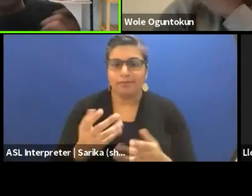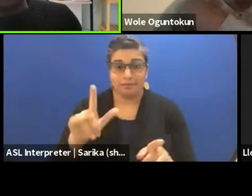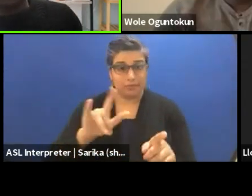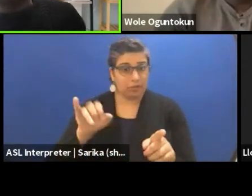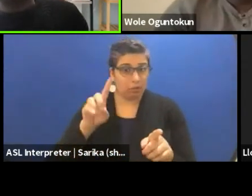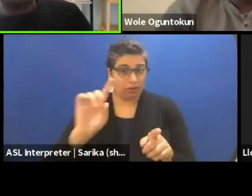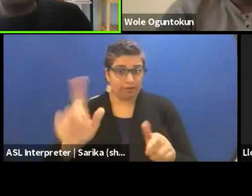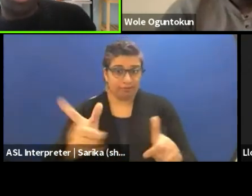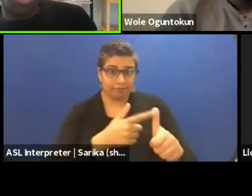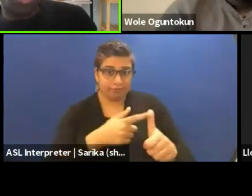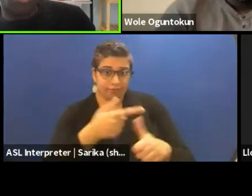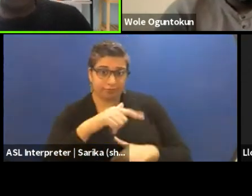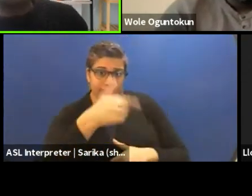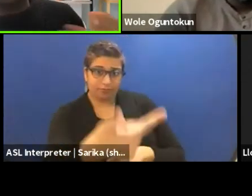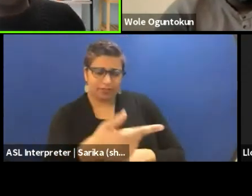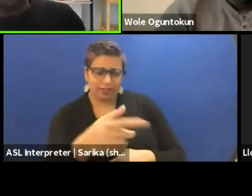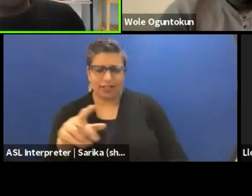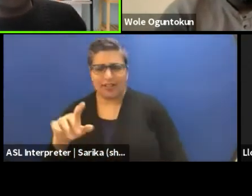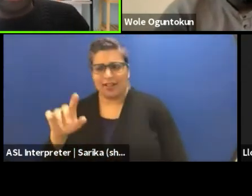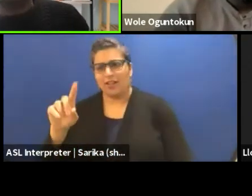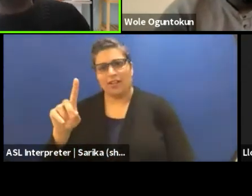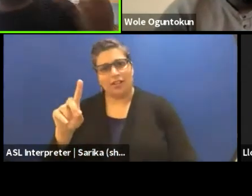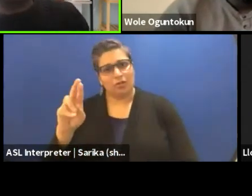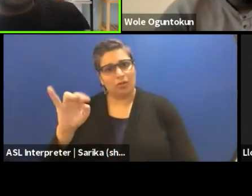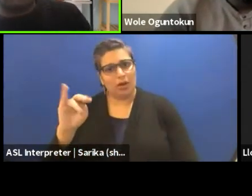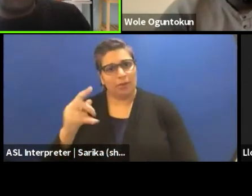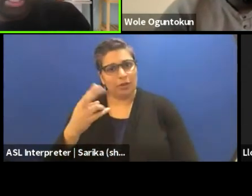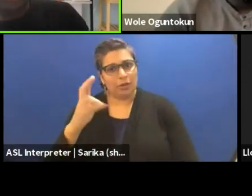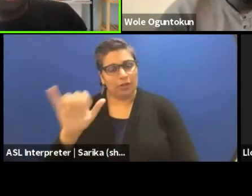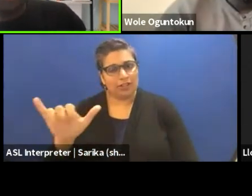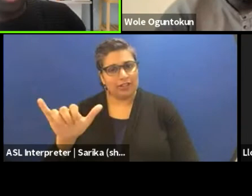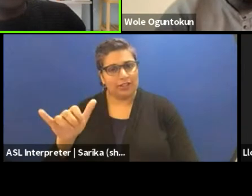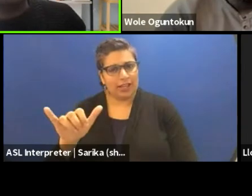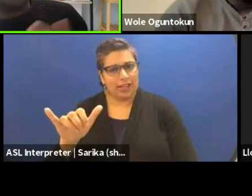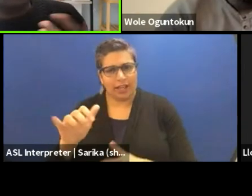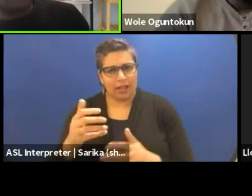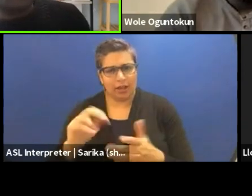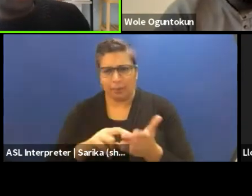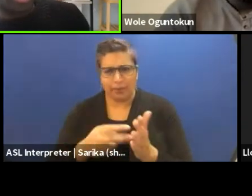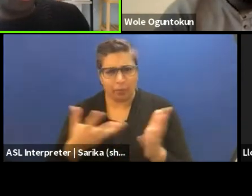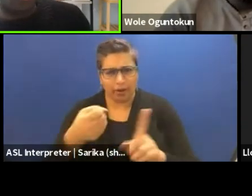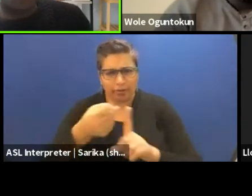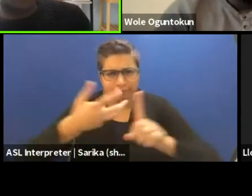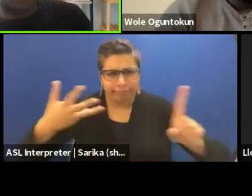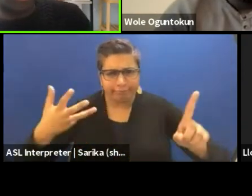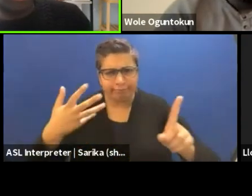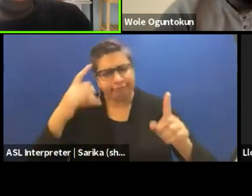What does dramaturgy mean to you and what's you're journey into that? How do you conceive it, how do you think about that in your own work?